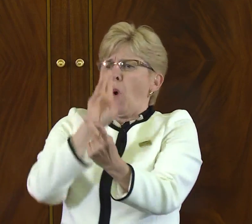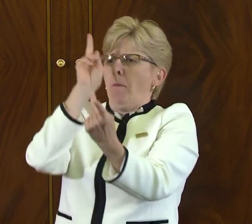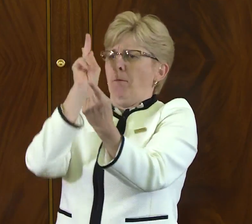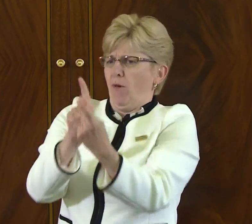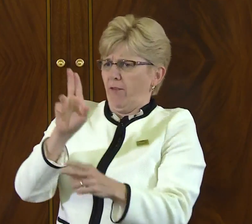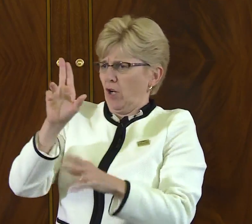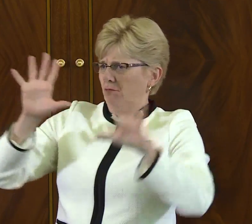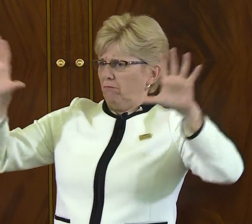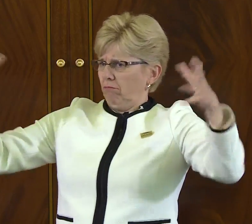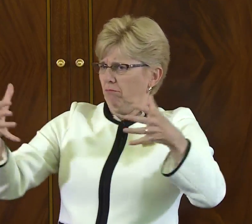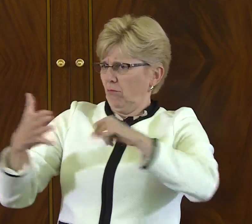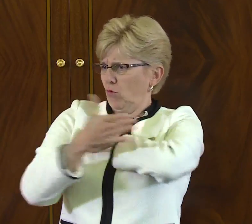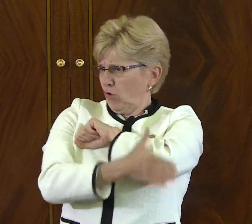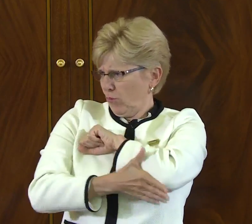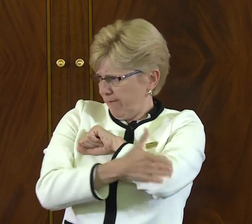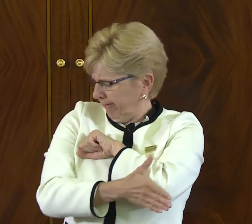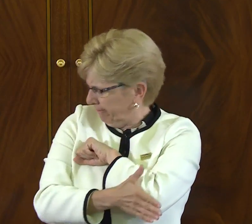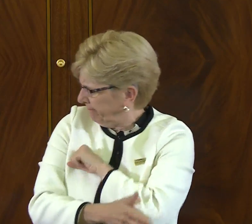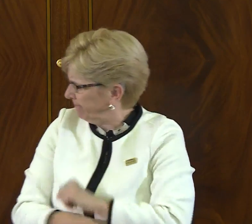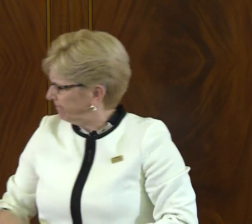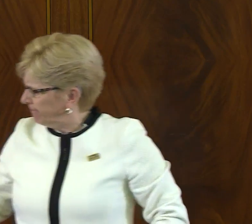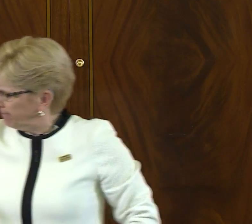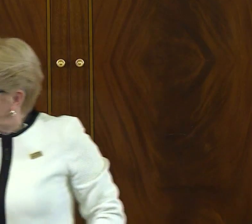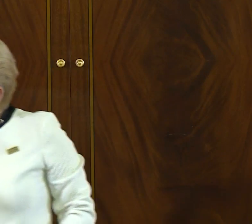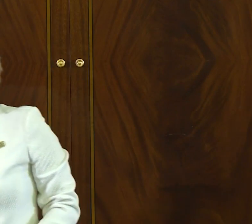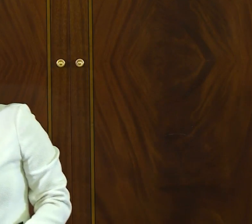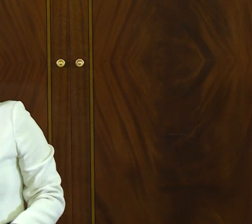in this country to create that more perfect union.